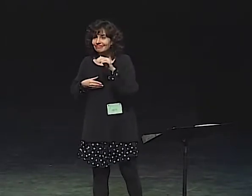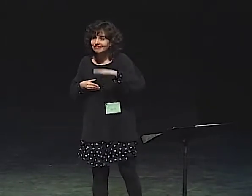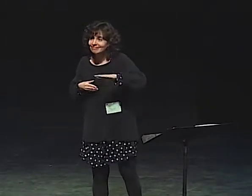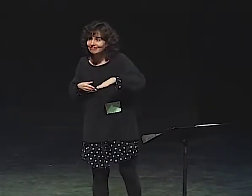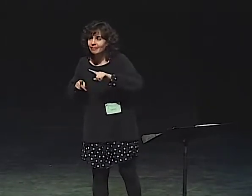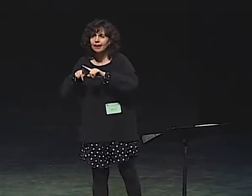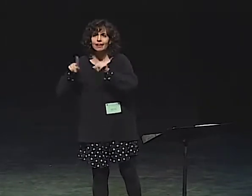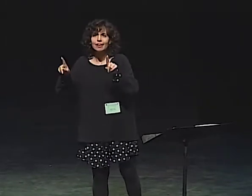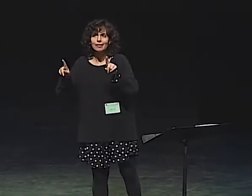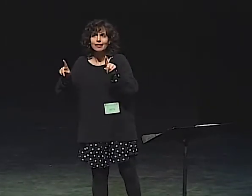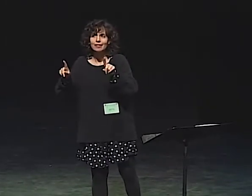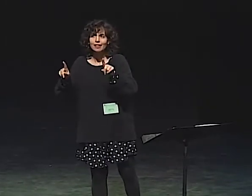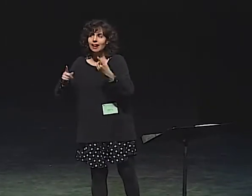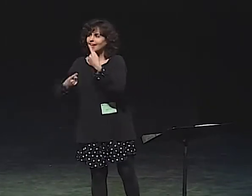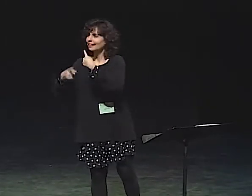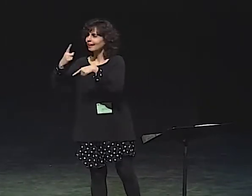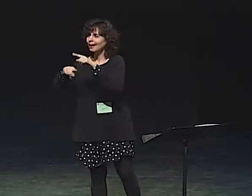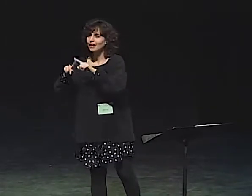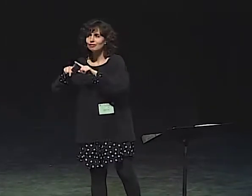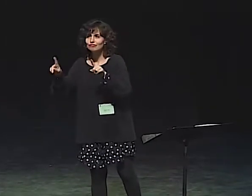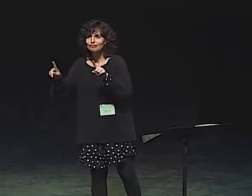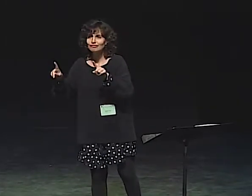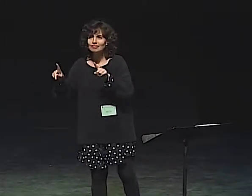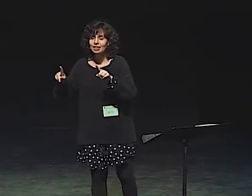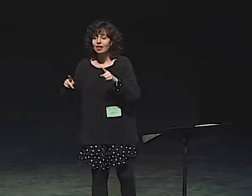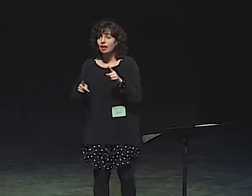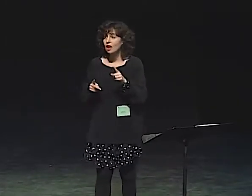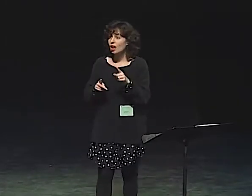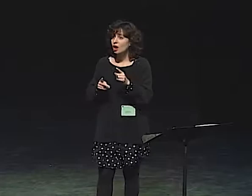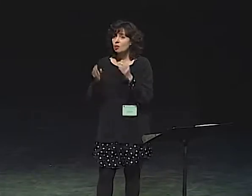SHE JUST SAYS THEM STRAIGHT OUT, SIMPLY.